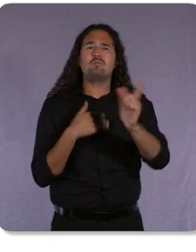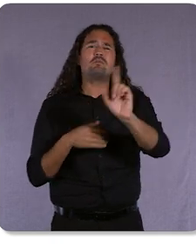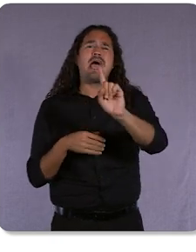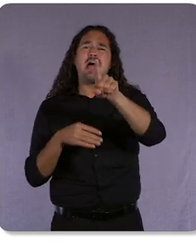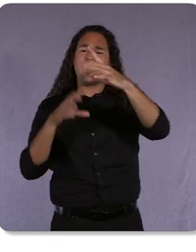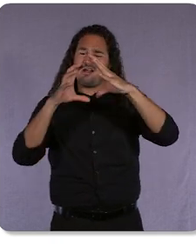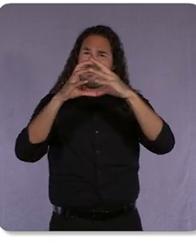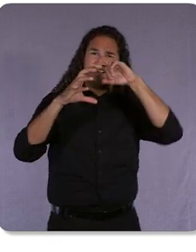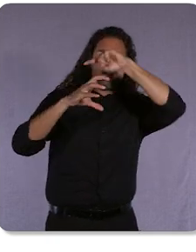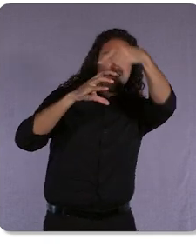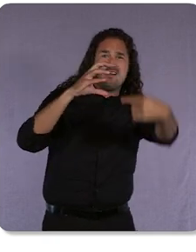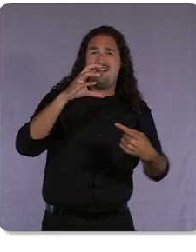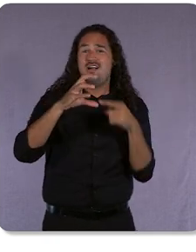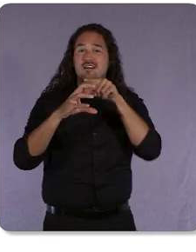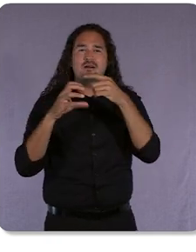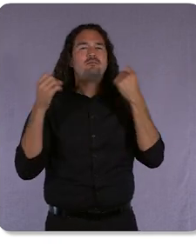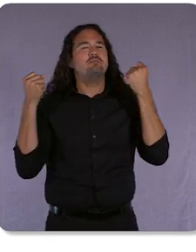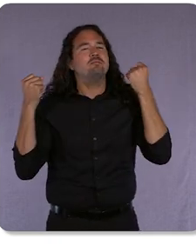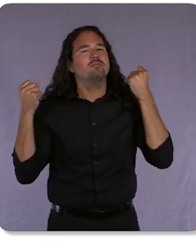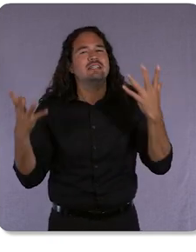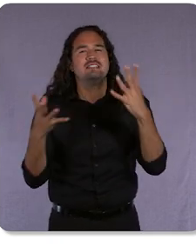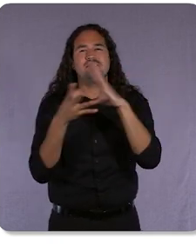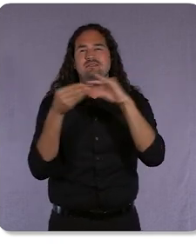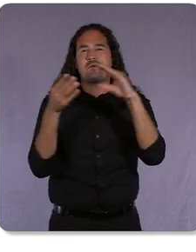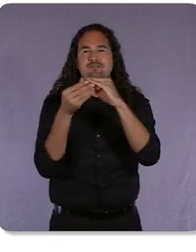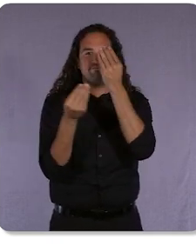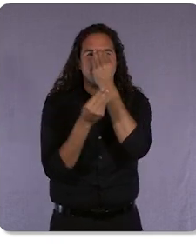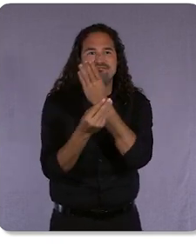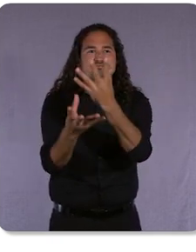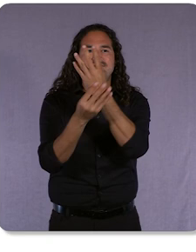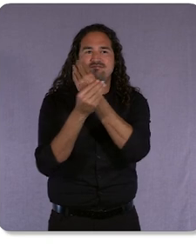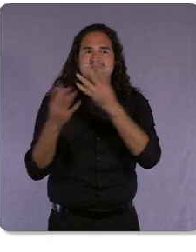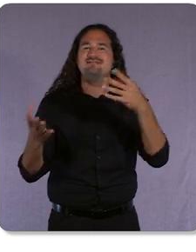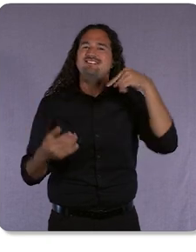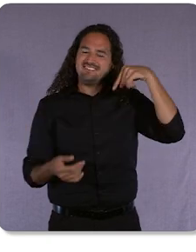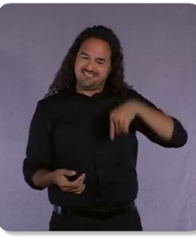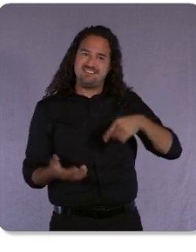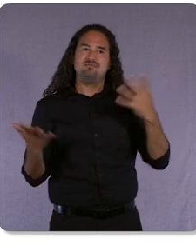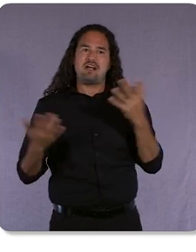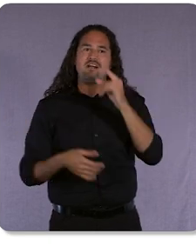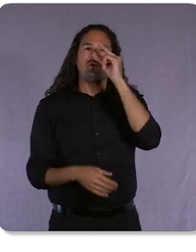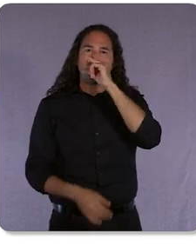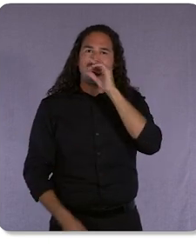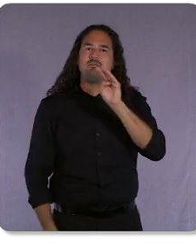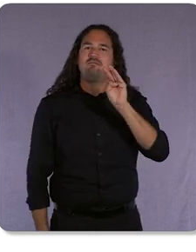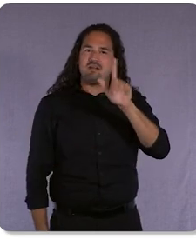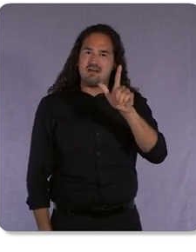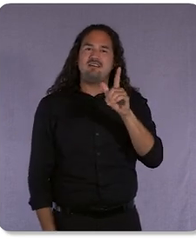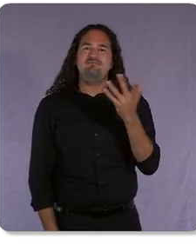share. And this is what Google Marketing Live is about: the condensed learnings and insights behind